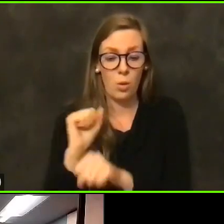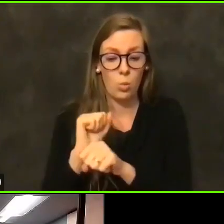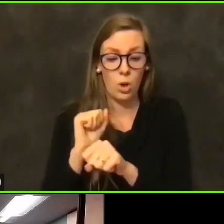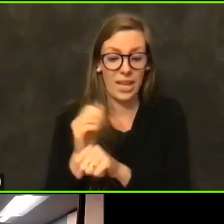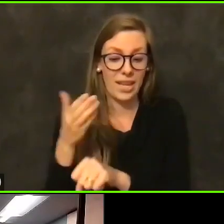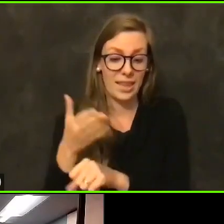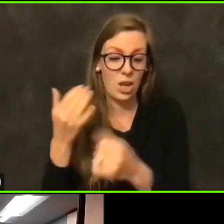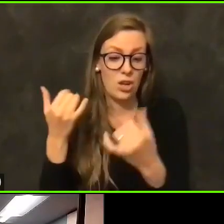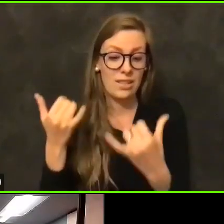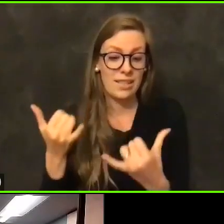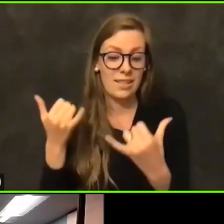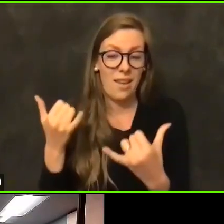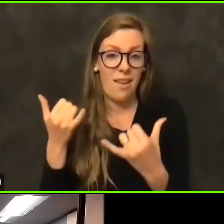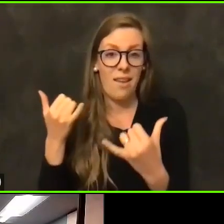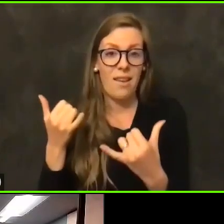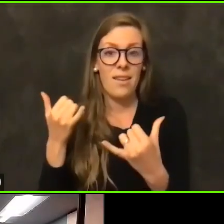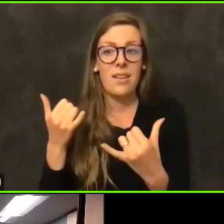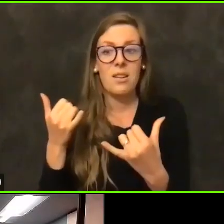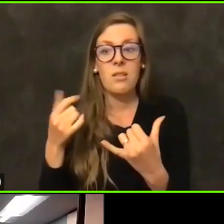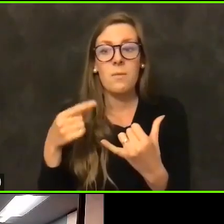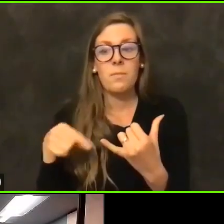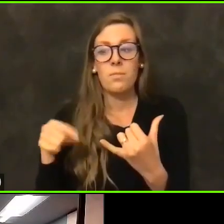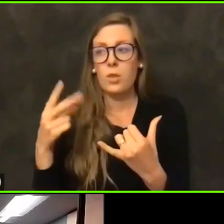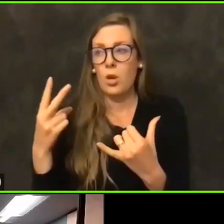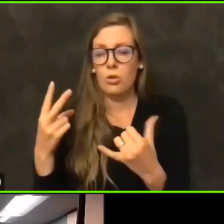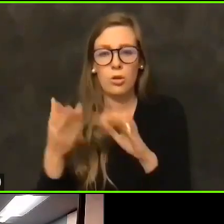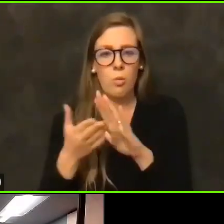And they those two operators